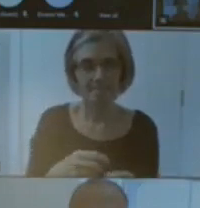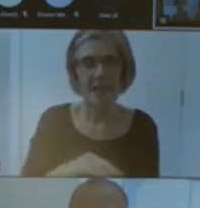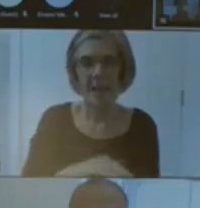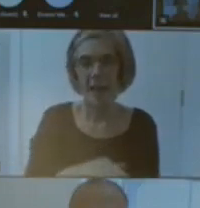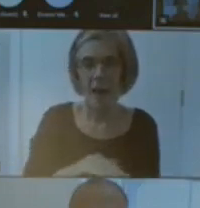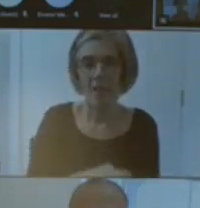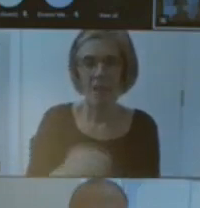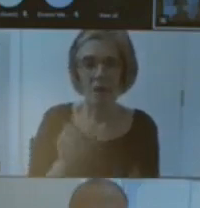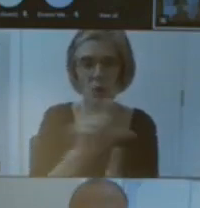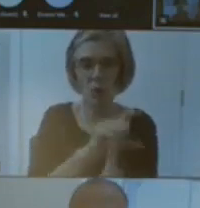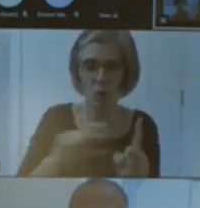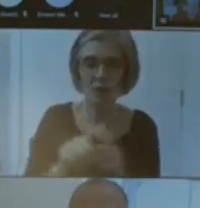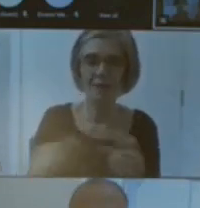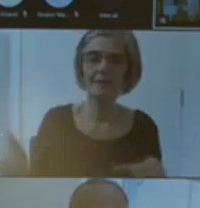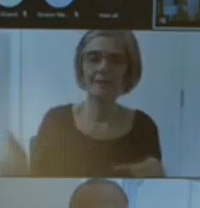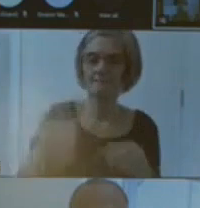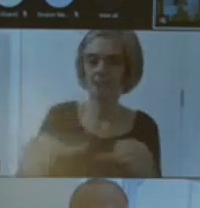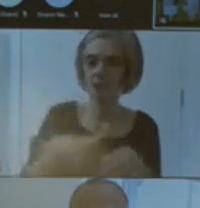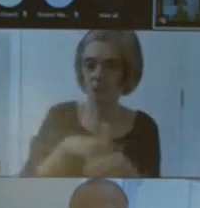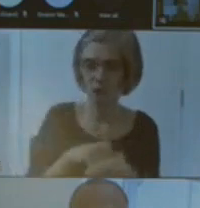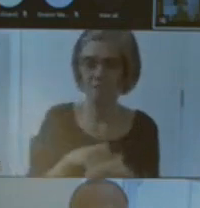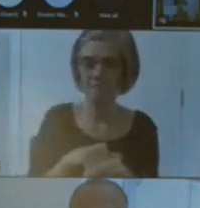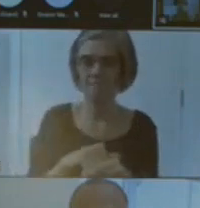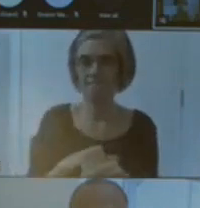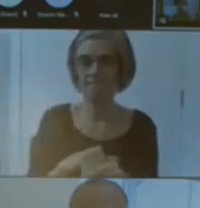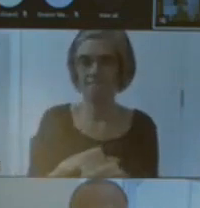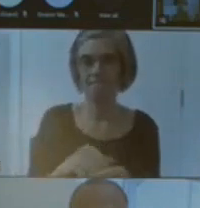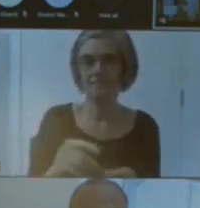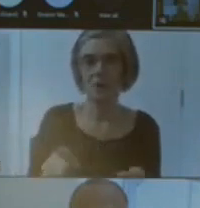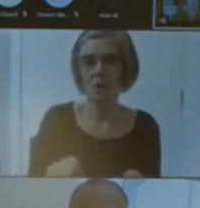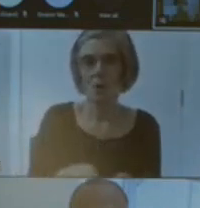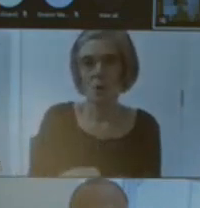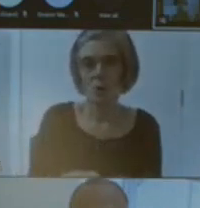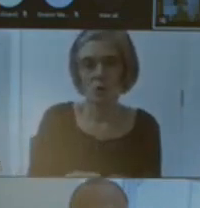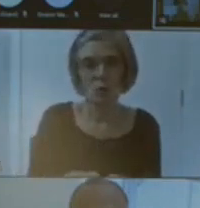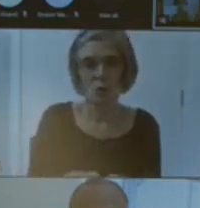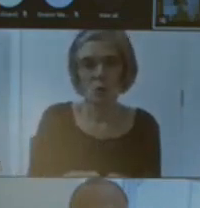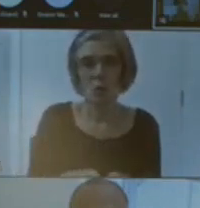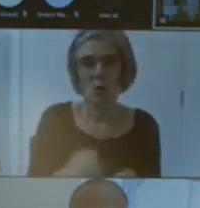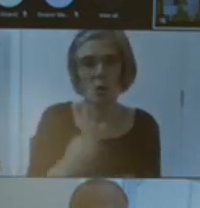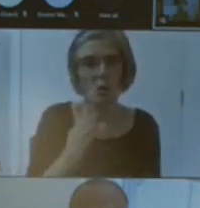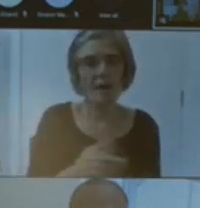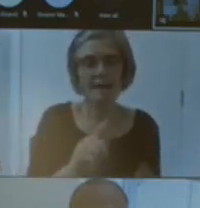worked for the central Scotland regality Council and as a regular contributor to PBC Scotland SP